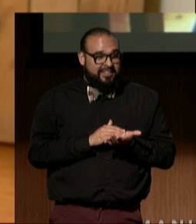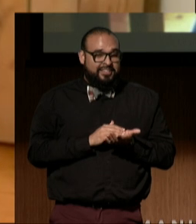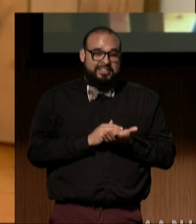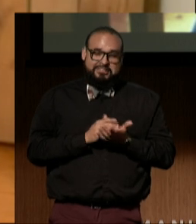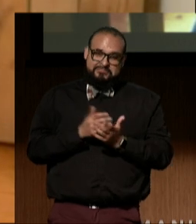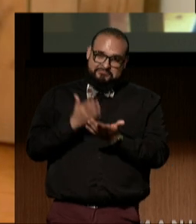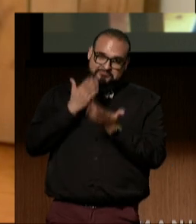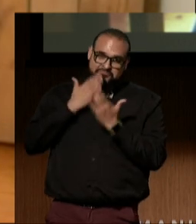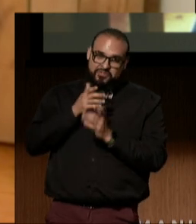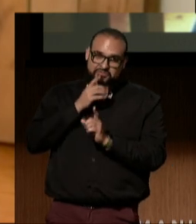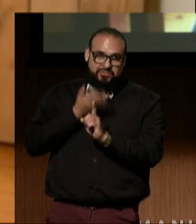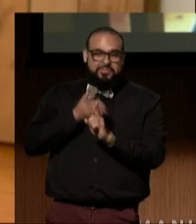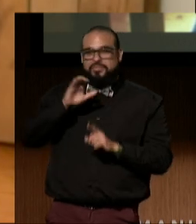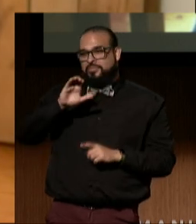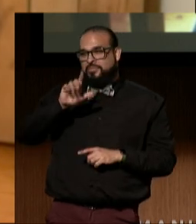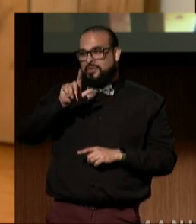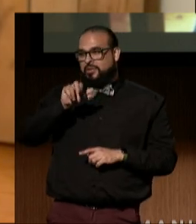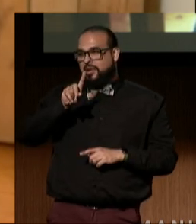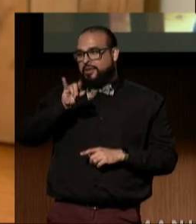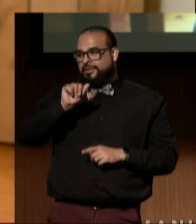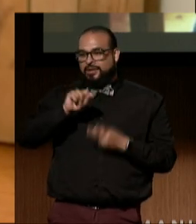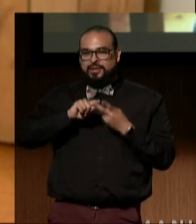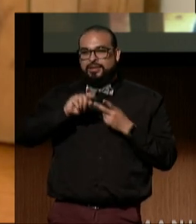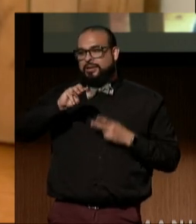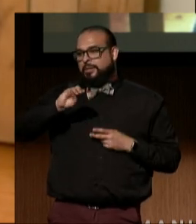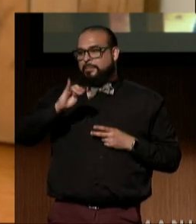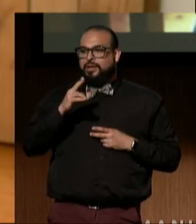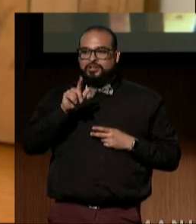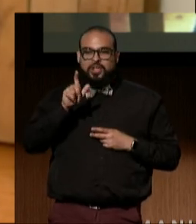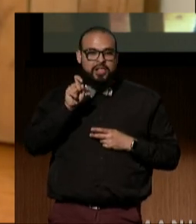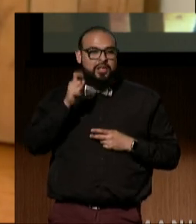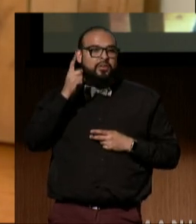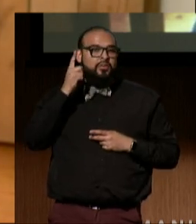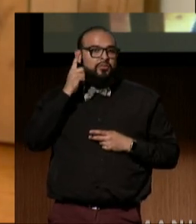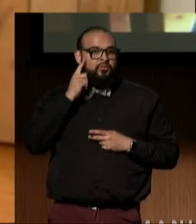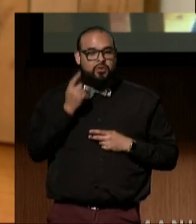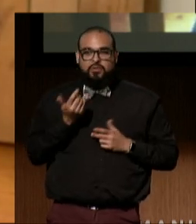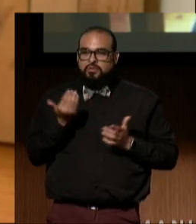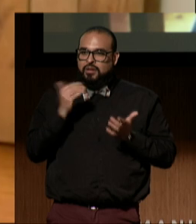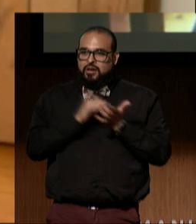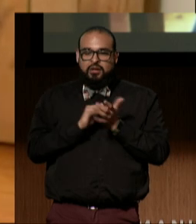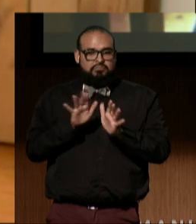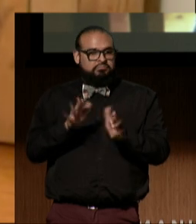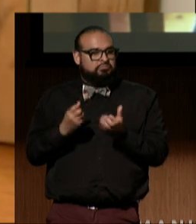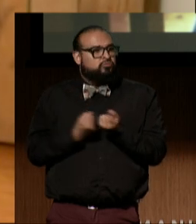to Claudia and Michelle for putting your trust in me over these last several years.